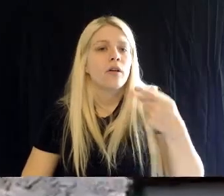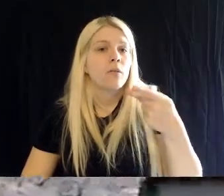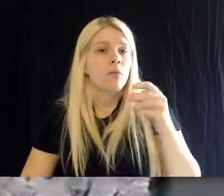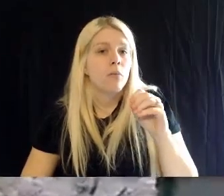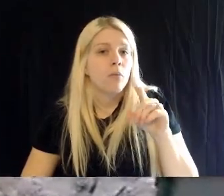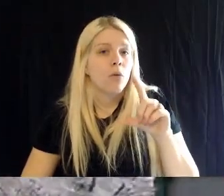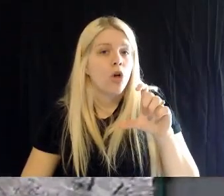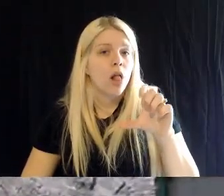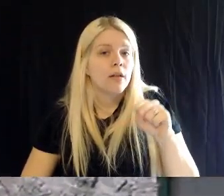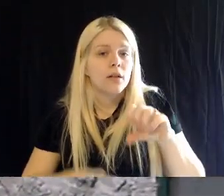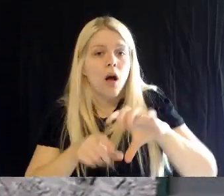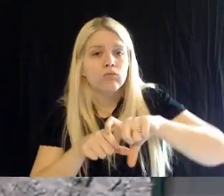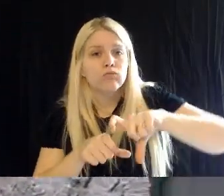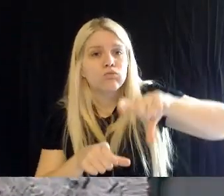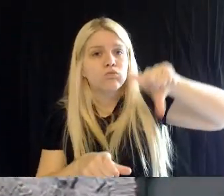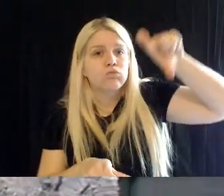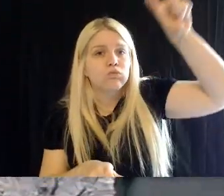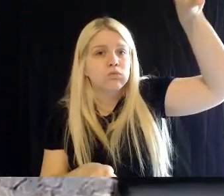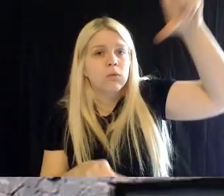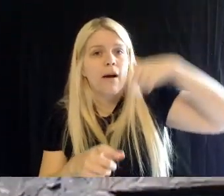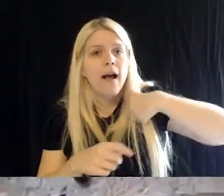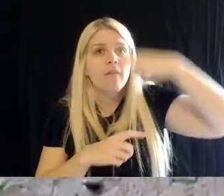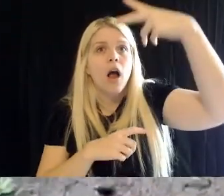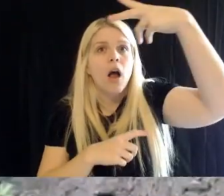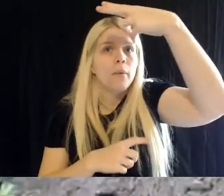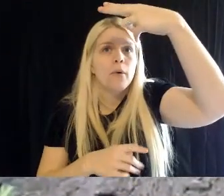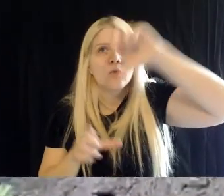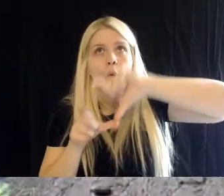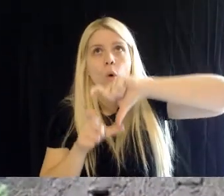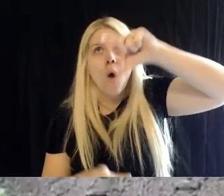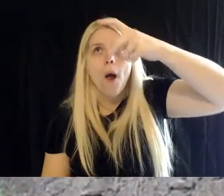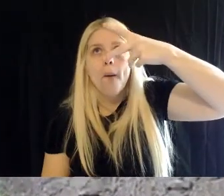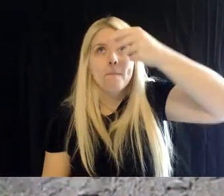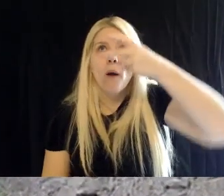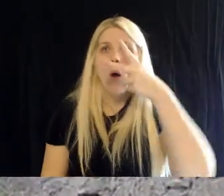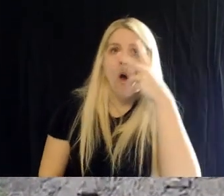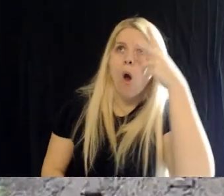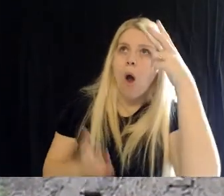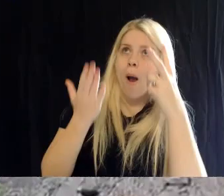clippers on the on the end. And we just have to we have to be really careful